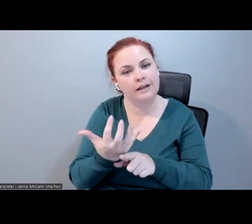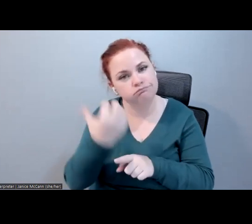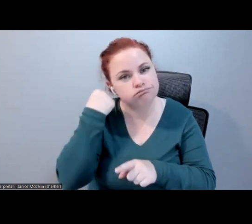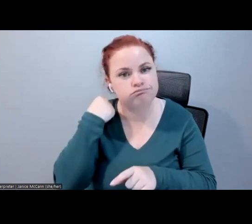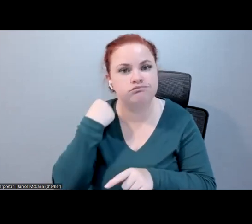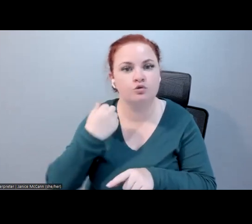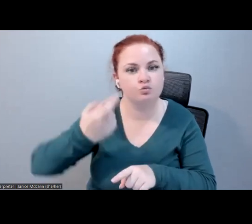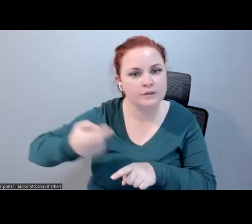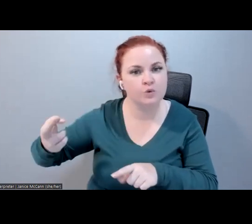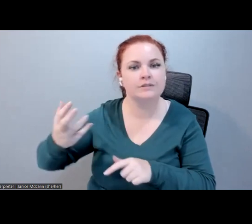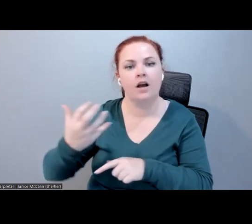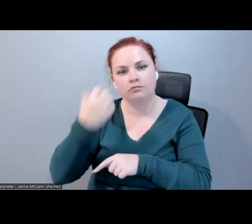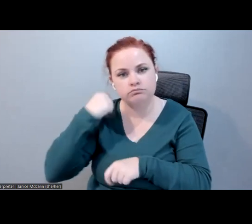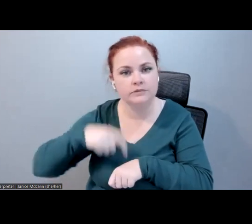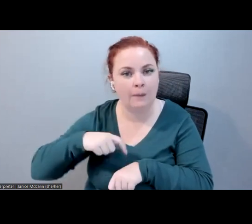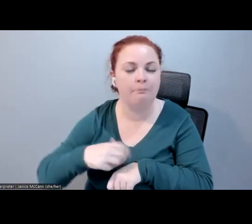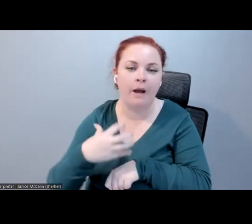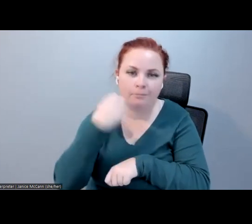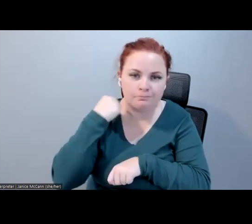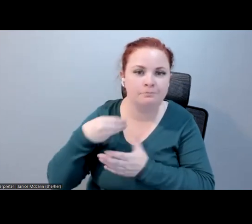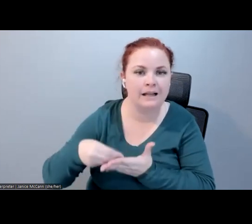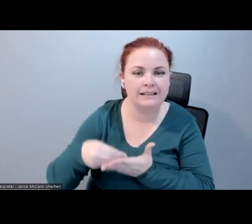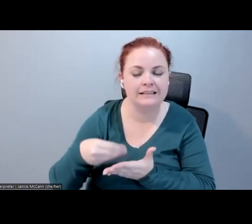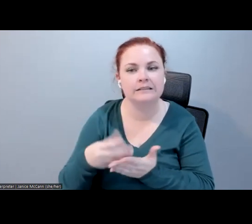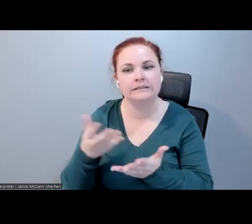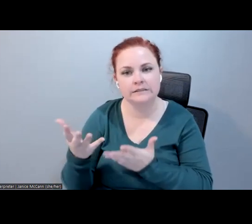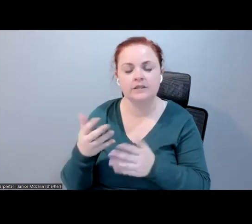time-consuming thing. We have a lot of discussions about how